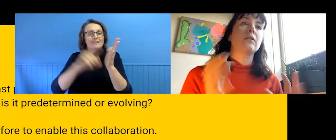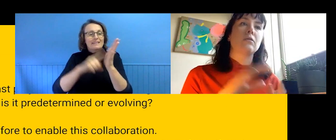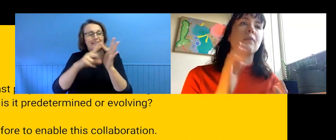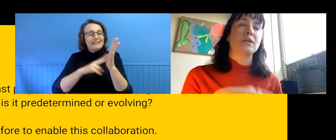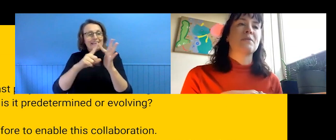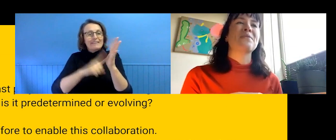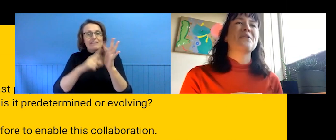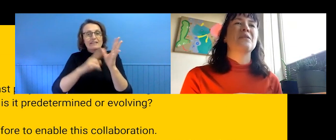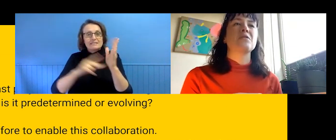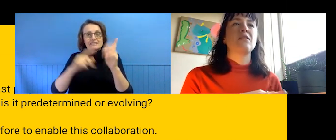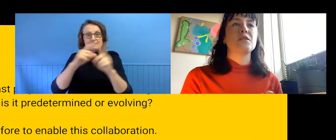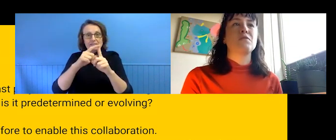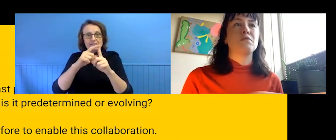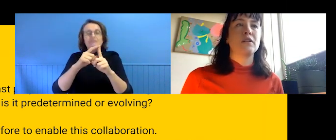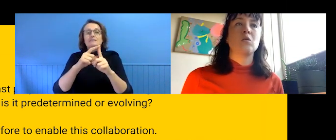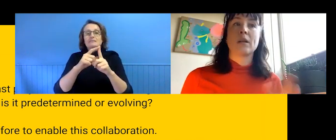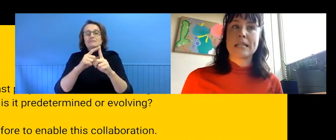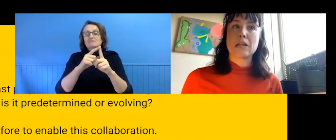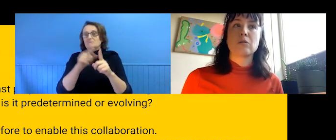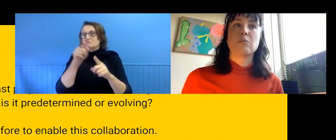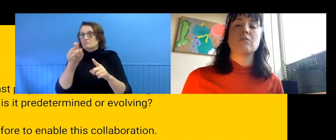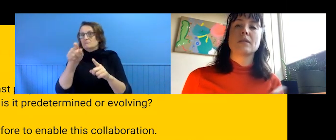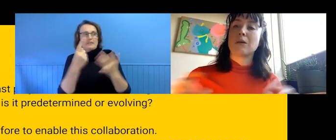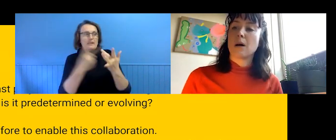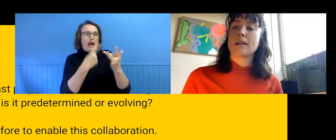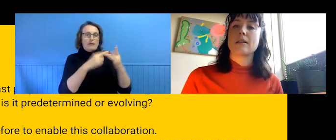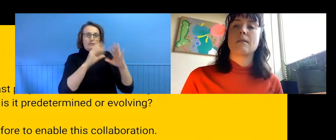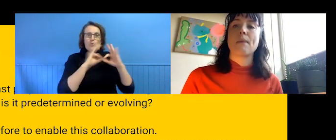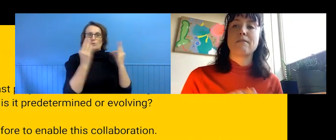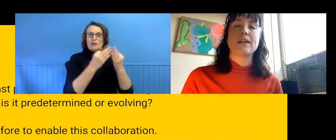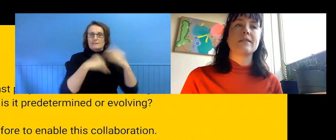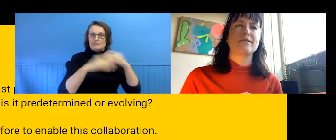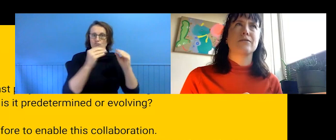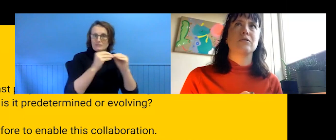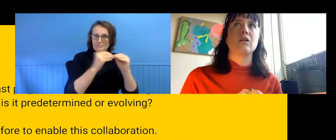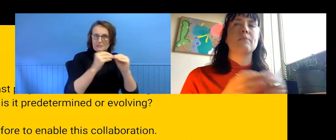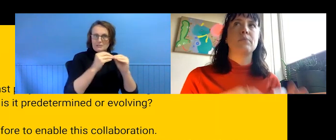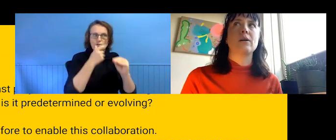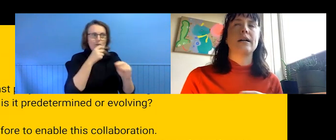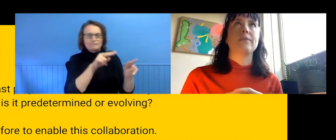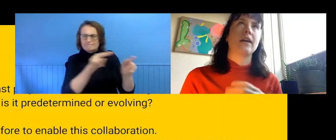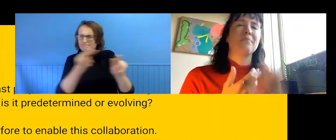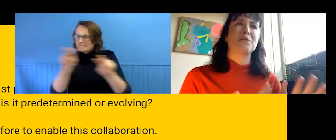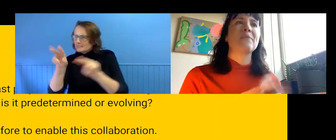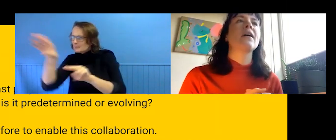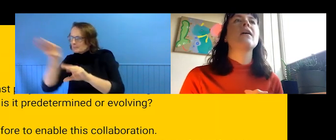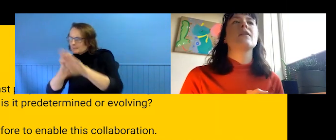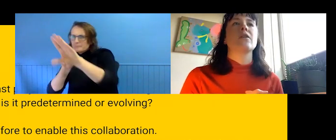We looked at lots of different organisational models that with might manifest or employ.